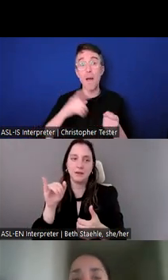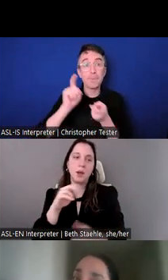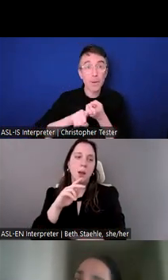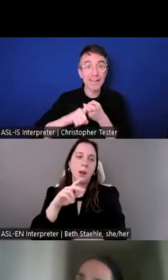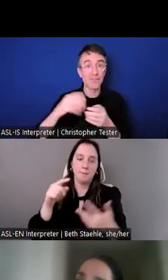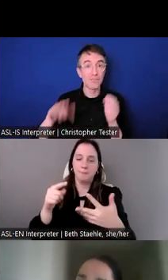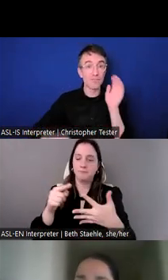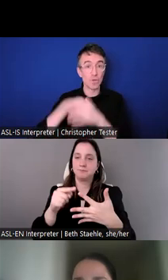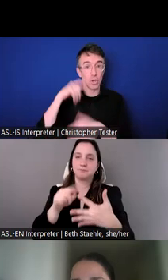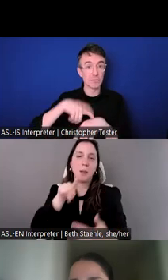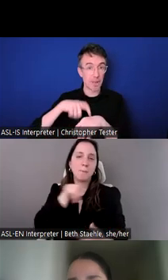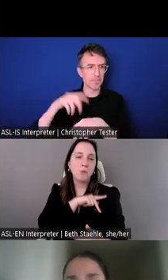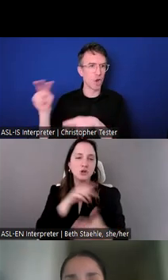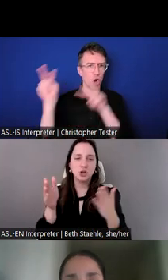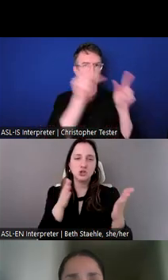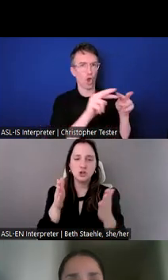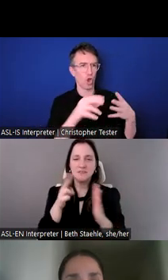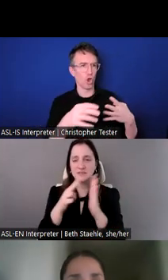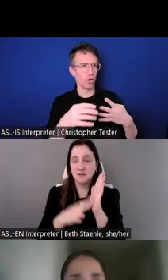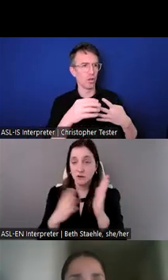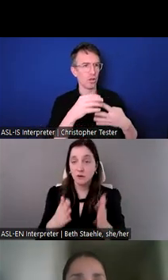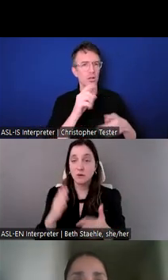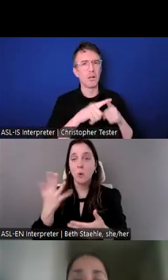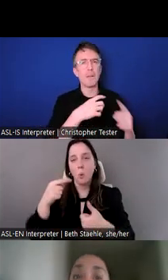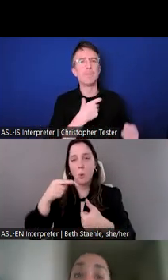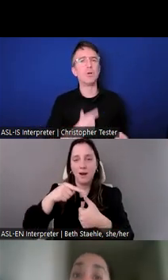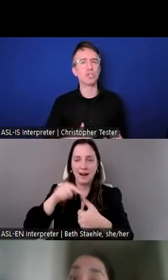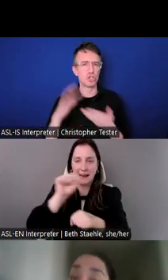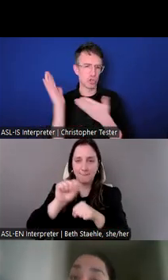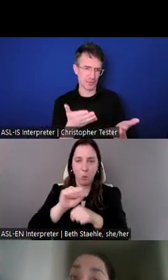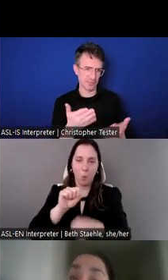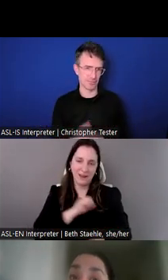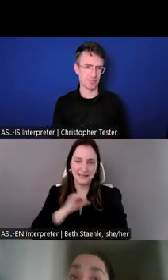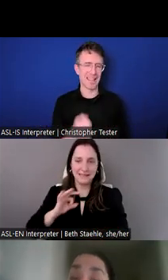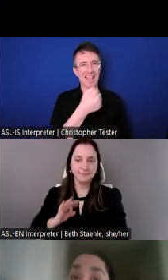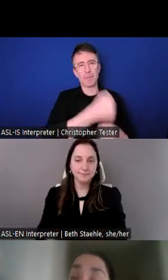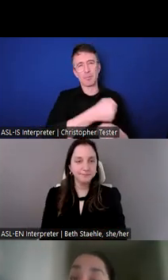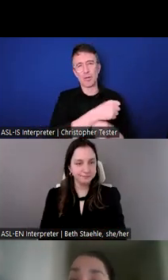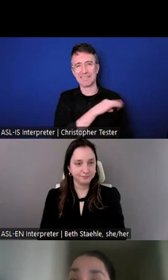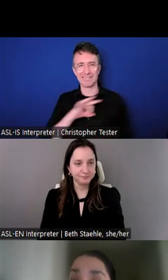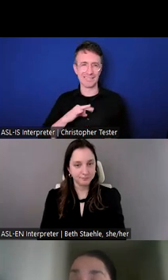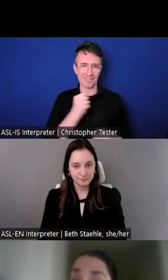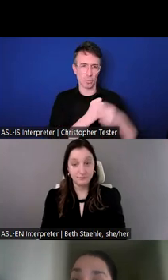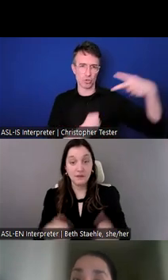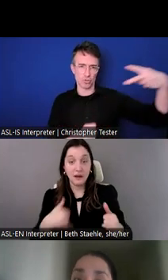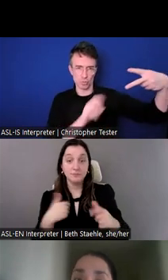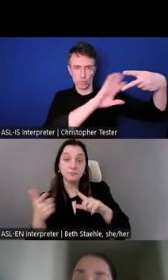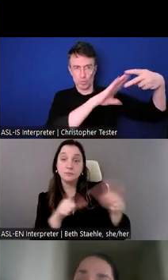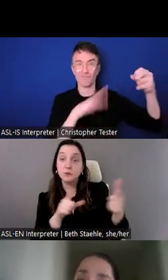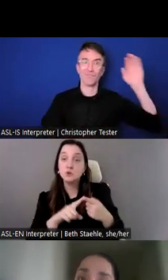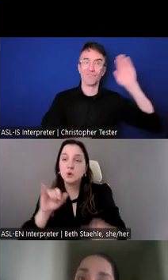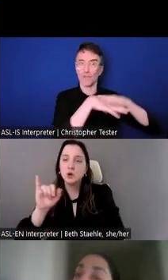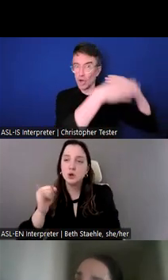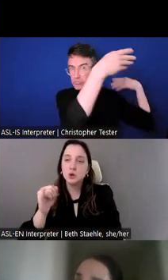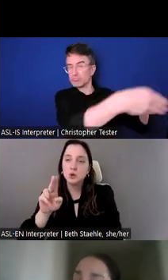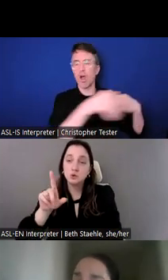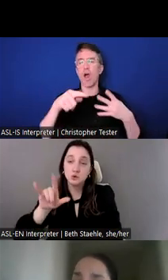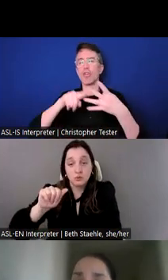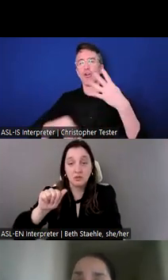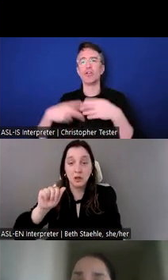Now I'm going to hand it over to my colleague Julia who will provide more information on